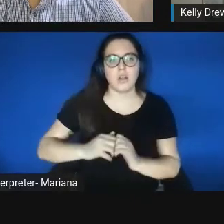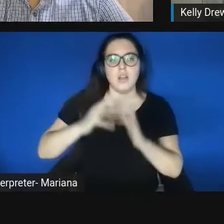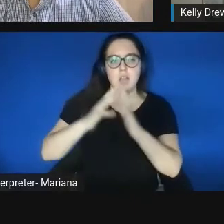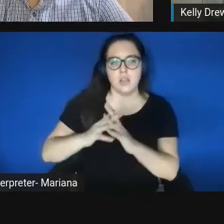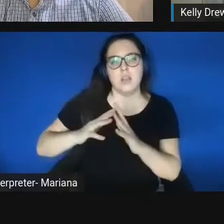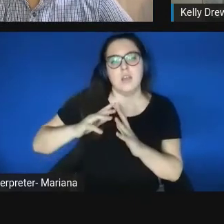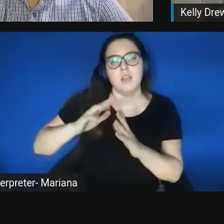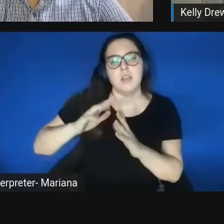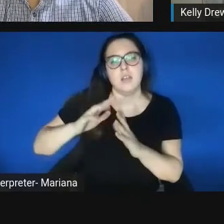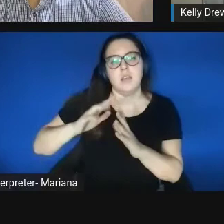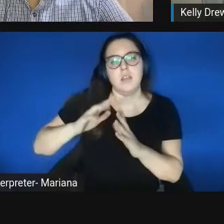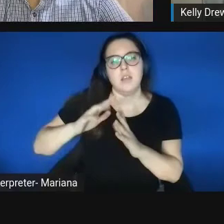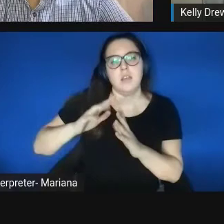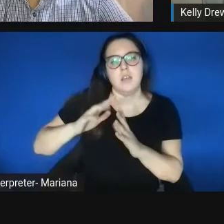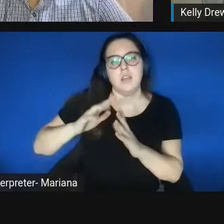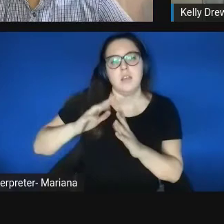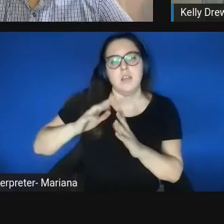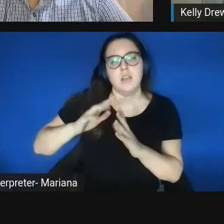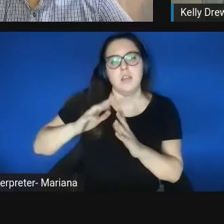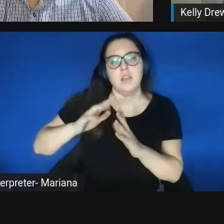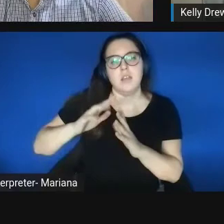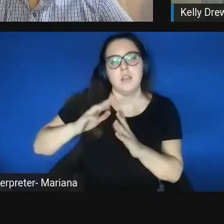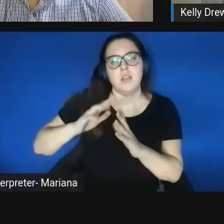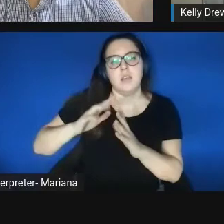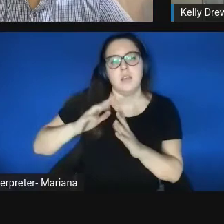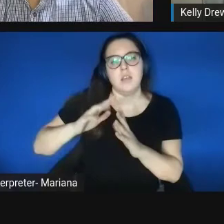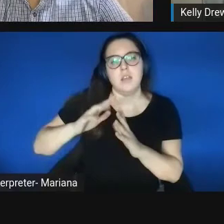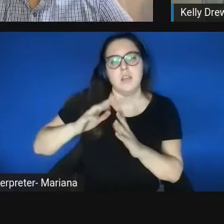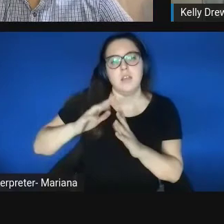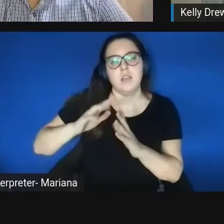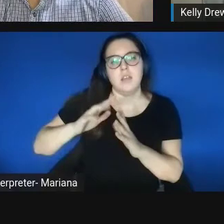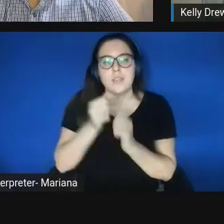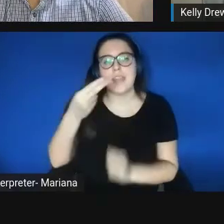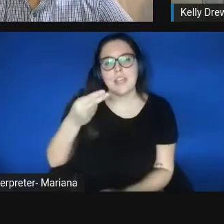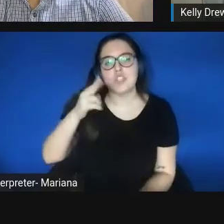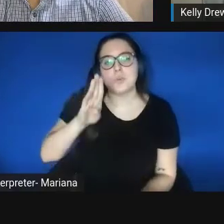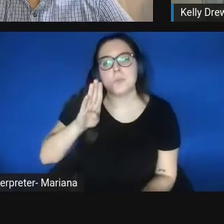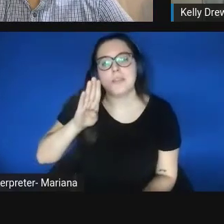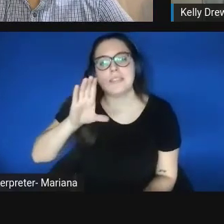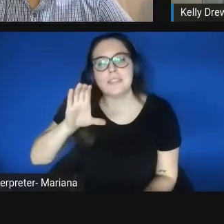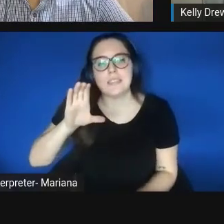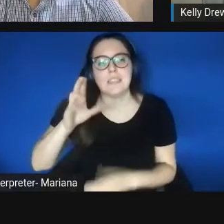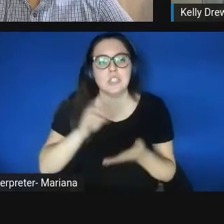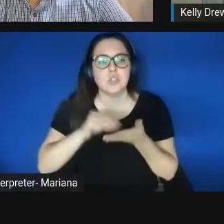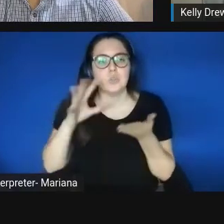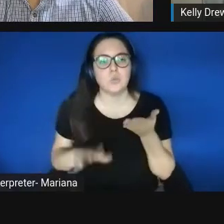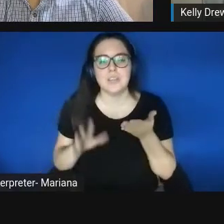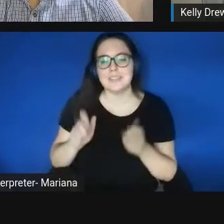so they're interacting every day with HBCU students and getting them access to wonderful opportunities